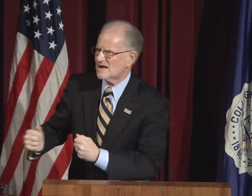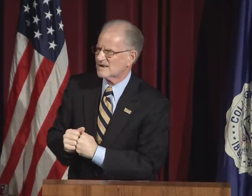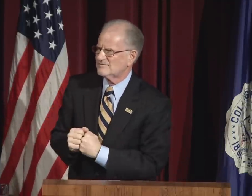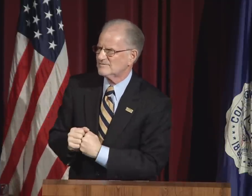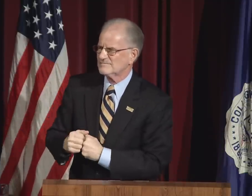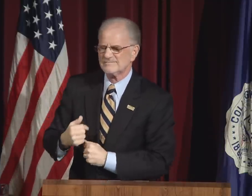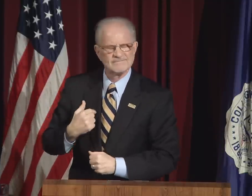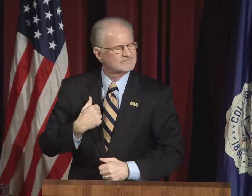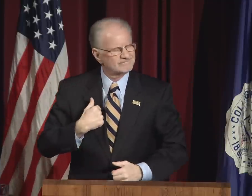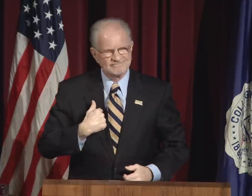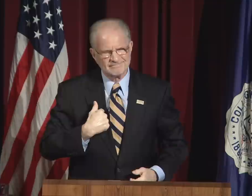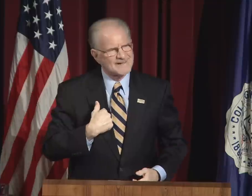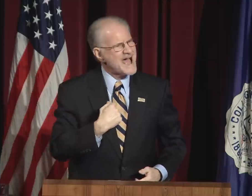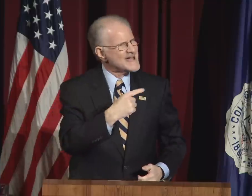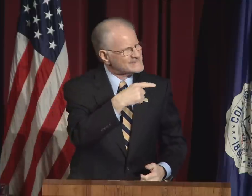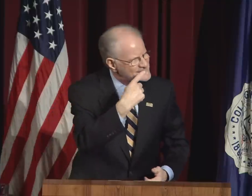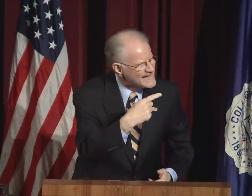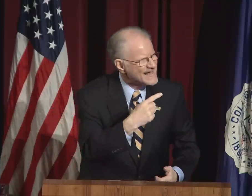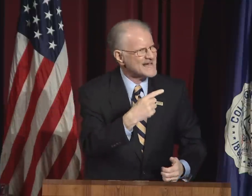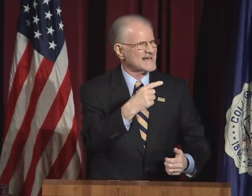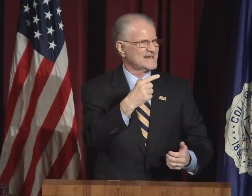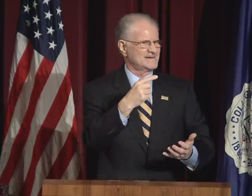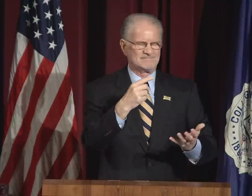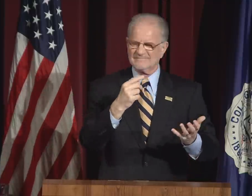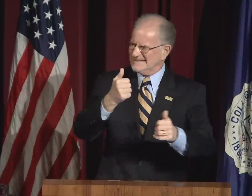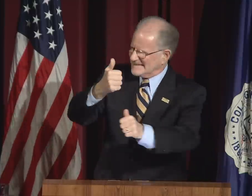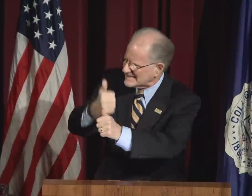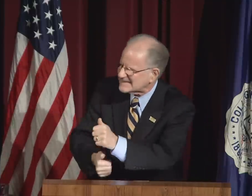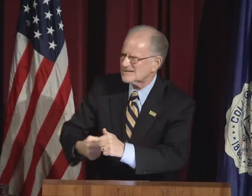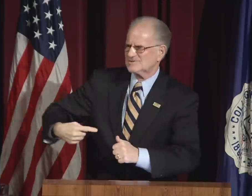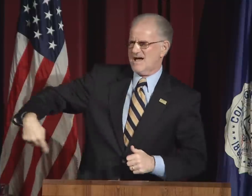are someone else's responsibility to resolve.